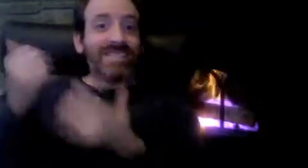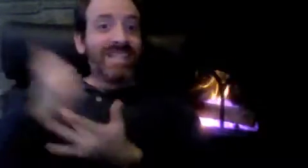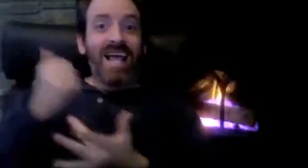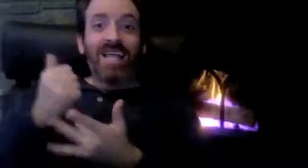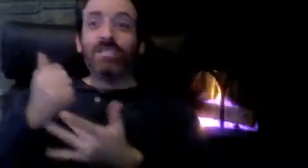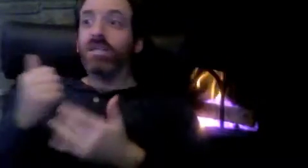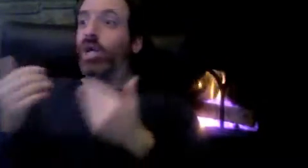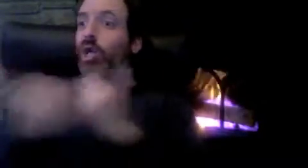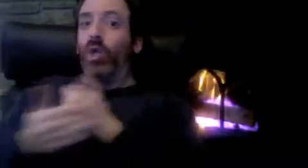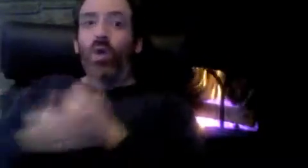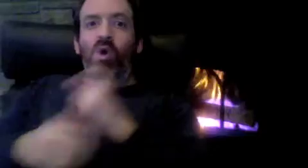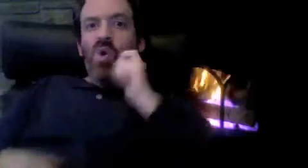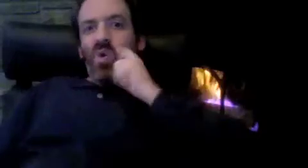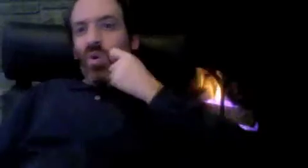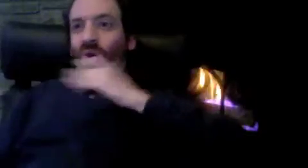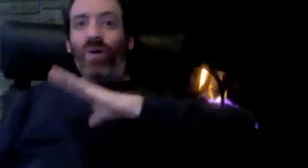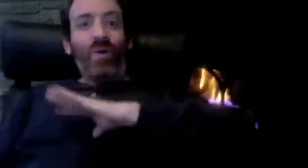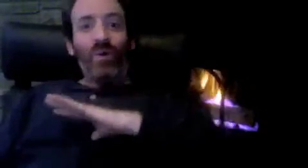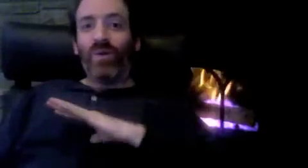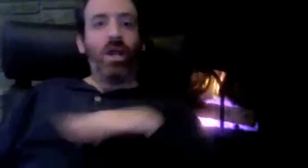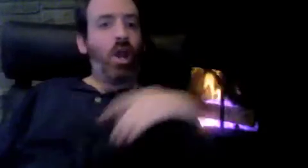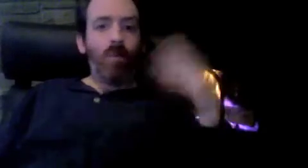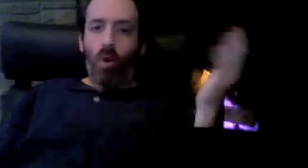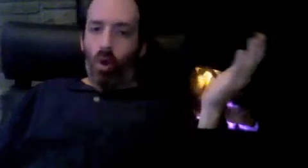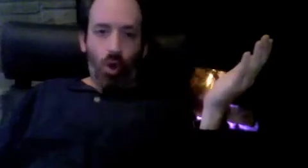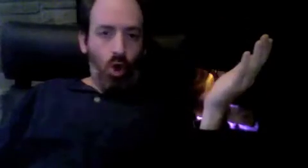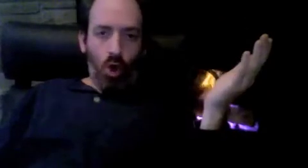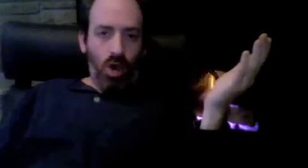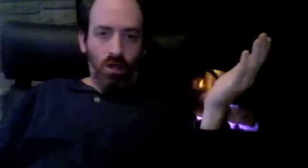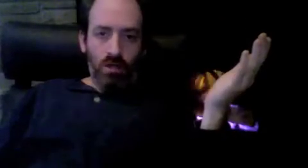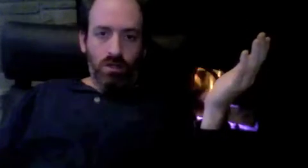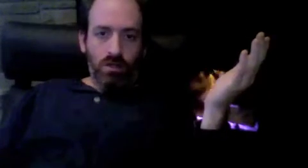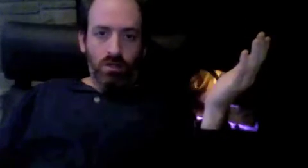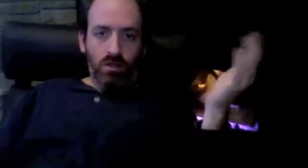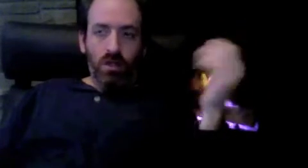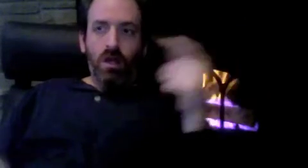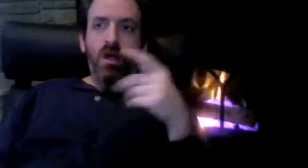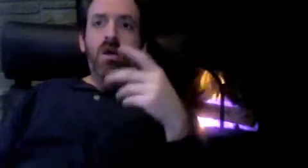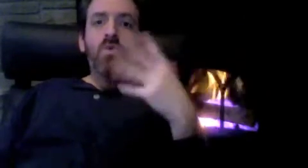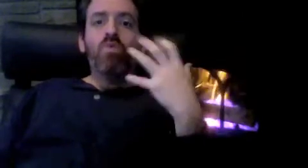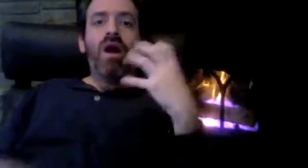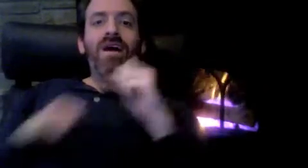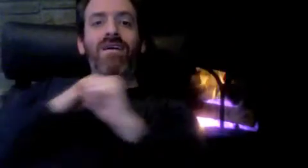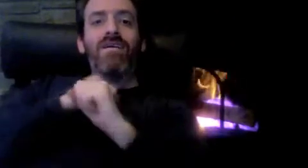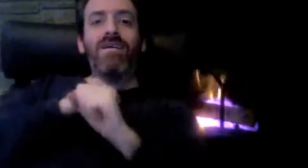That's it! The enhancements you have been seeing lately will not continue any much longer.